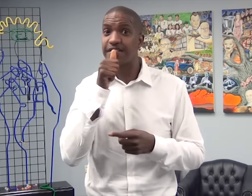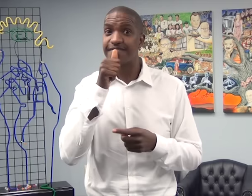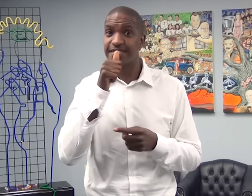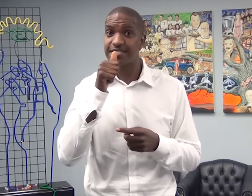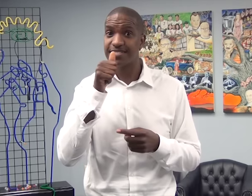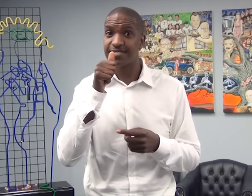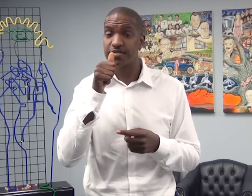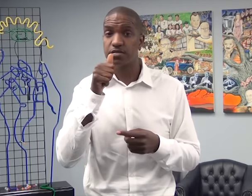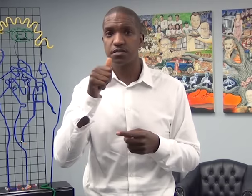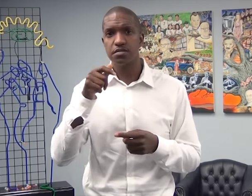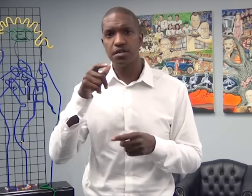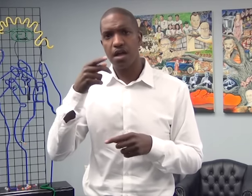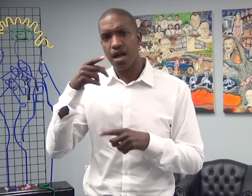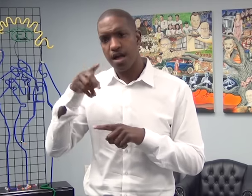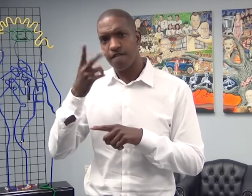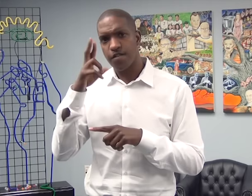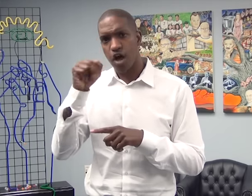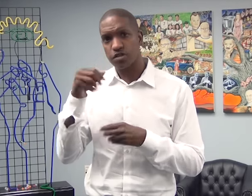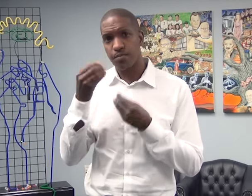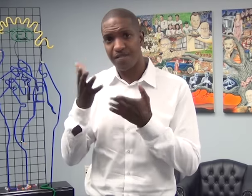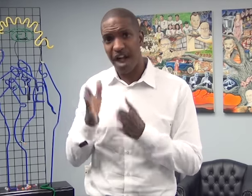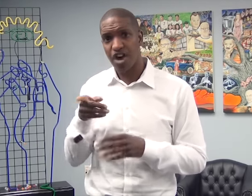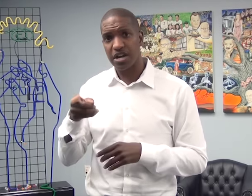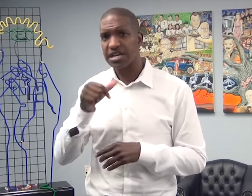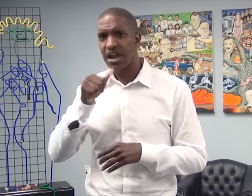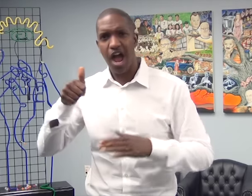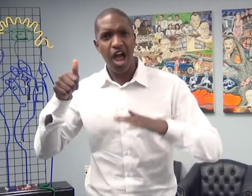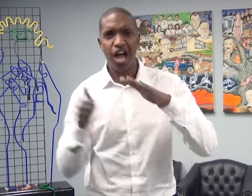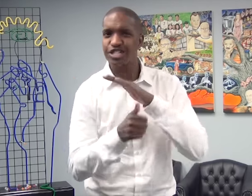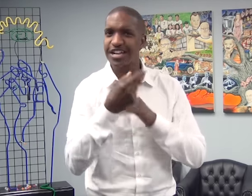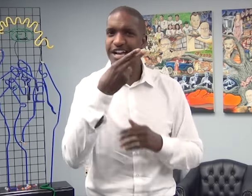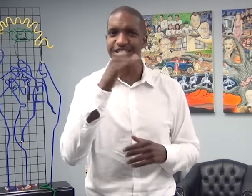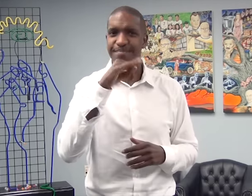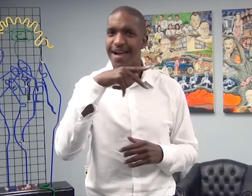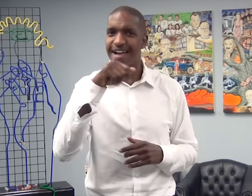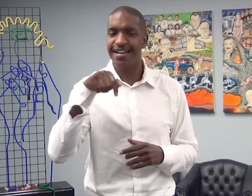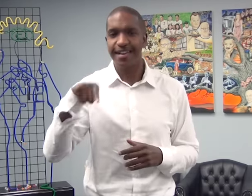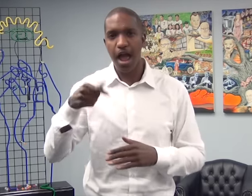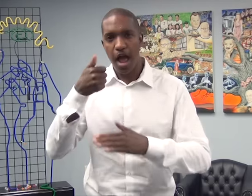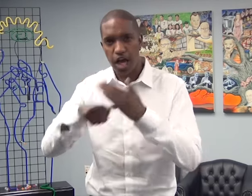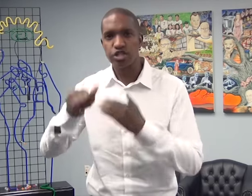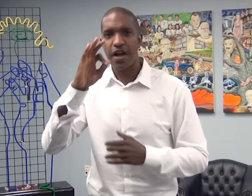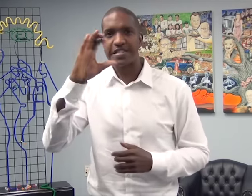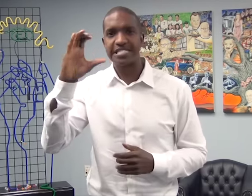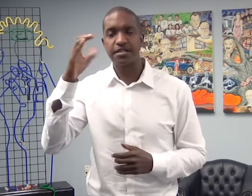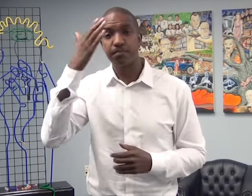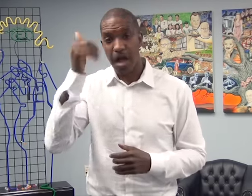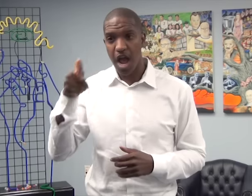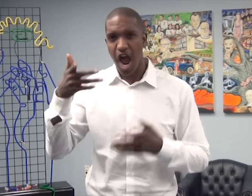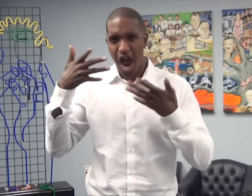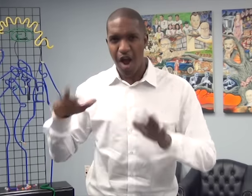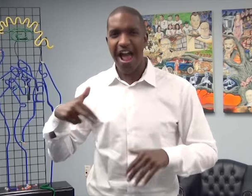(HIPPA) concerns as reasons for refusing relay calls. The FCC has issued a notice in which it explained that it and the Department of Health and Human Services do not consider the use of relay calls to violate HIPPA.